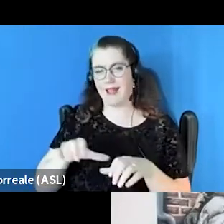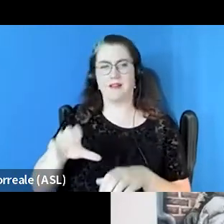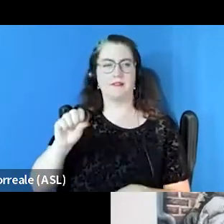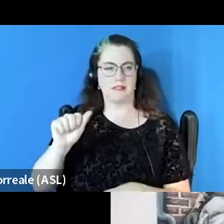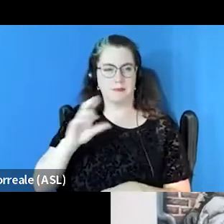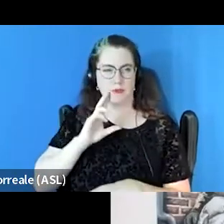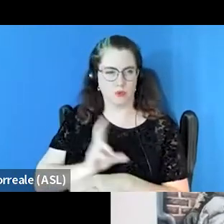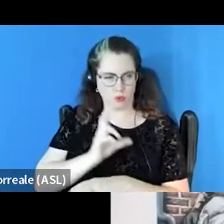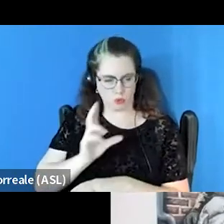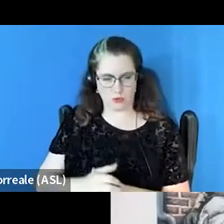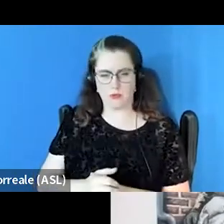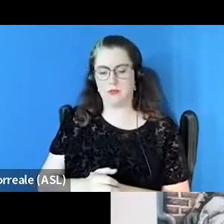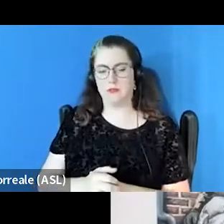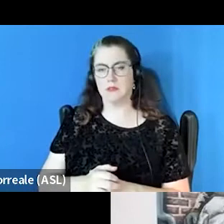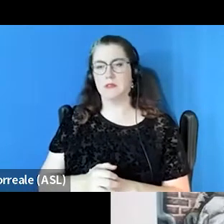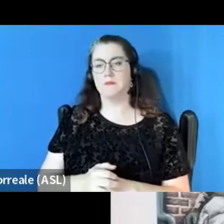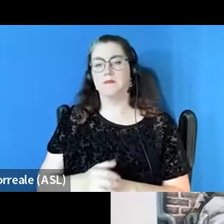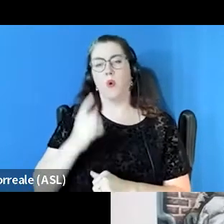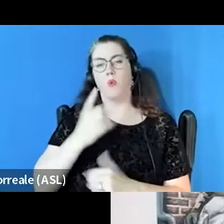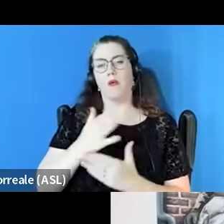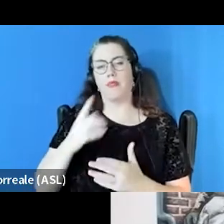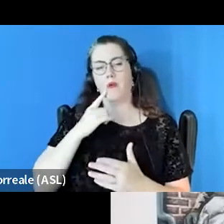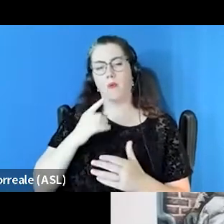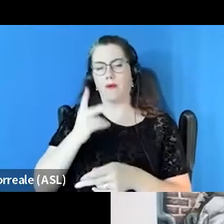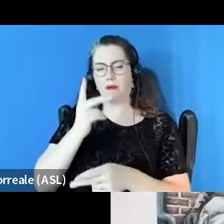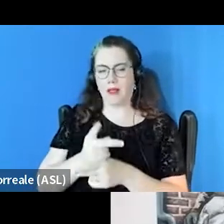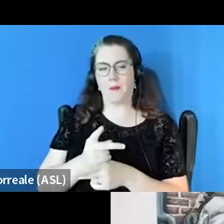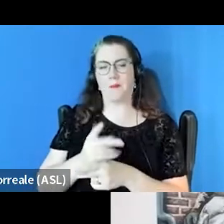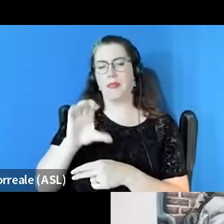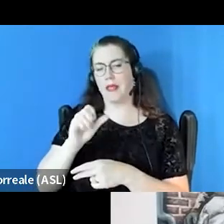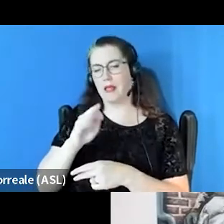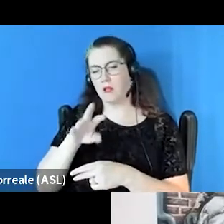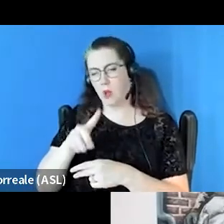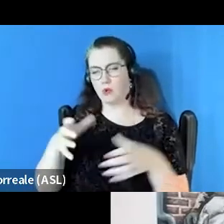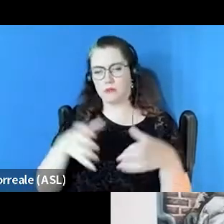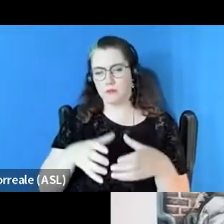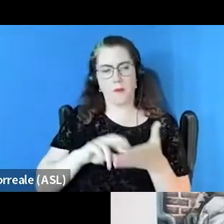One of the things that we've done is kept caseloads small. So this is an interdisciplinary team with expertise,